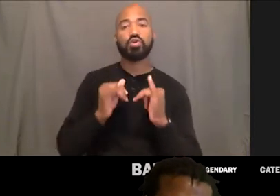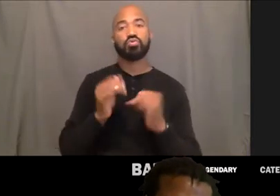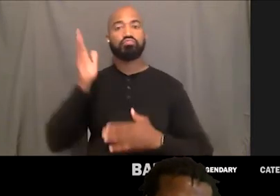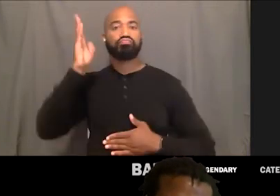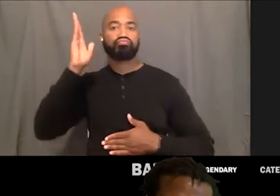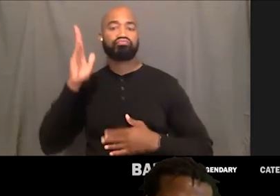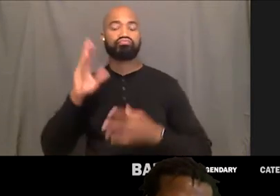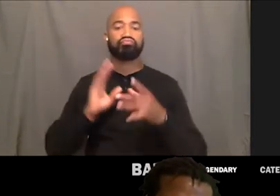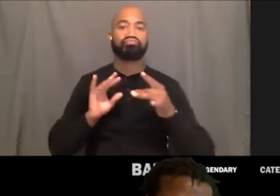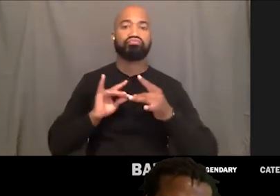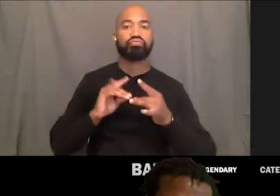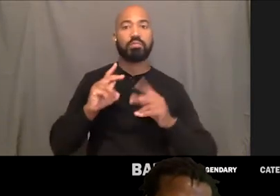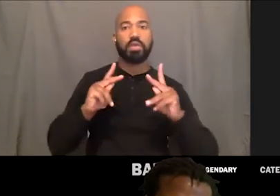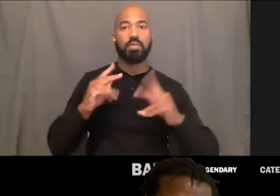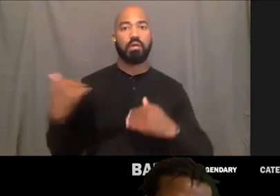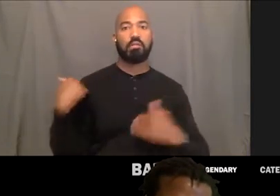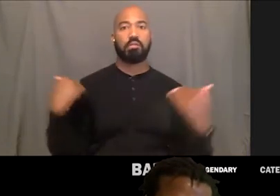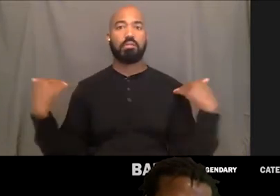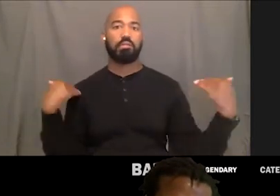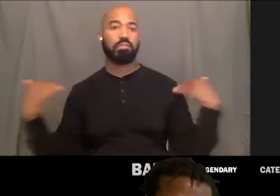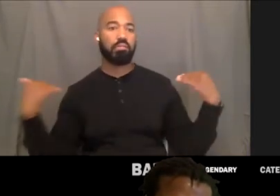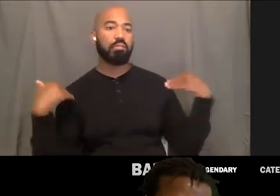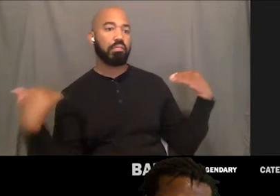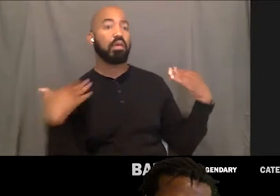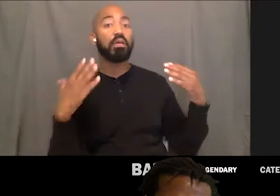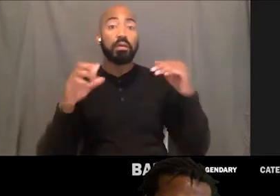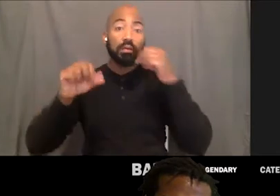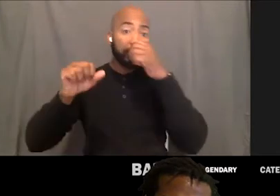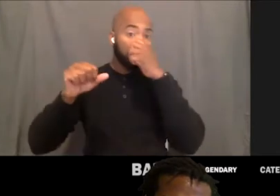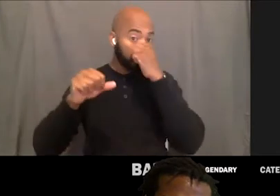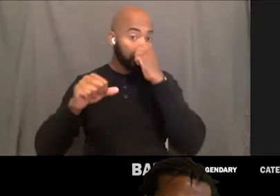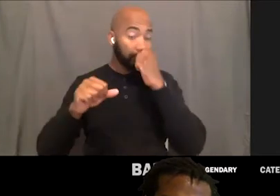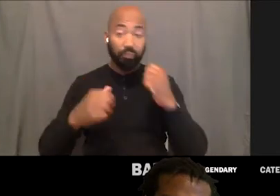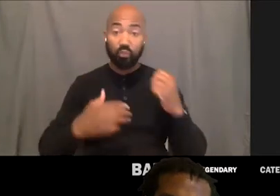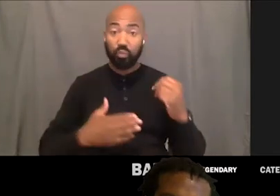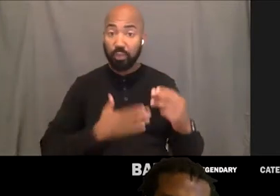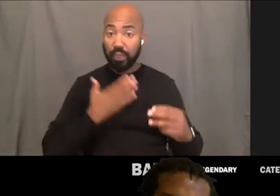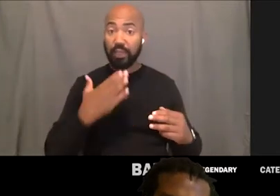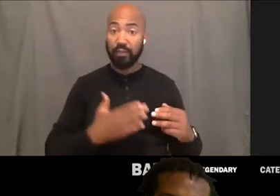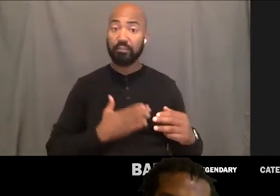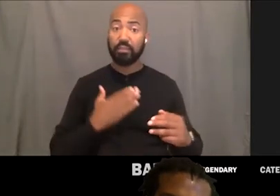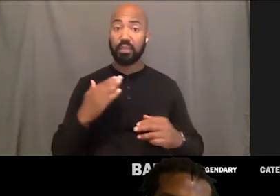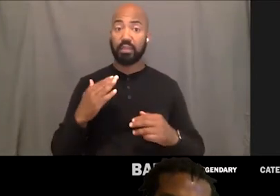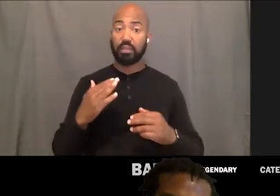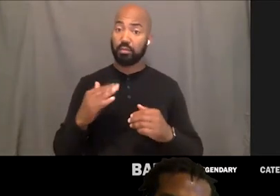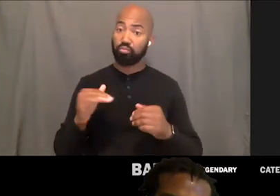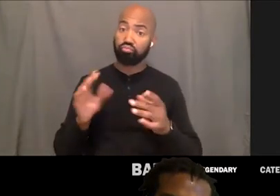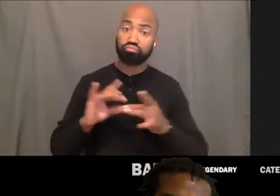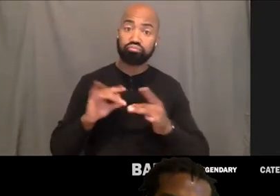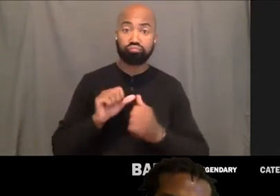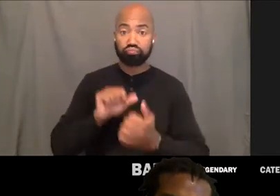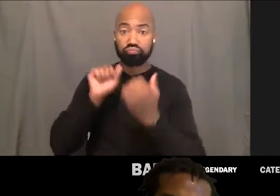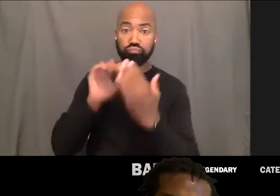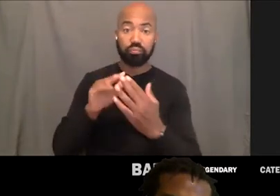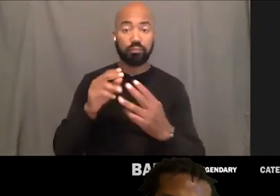and although we are great, we're happy that, you know, some of these issues are finally getting attention